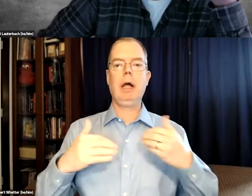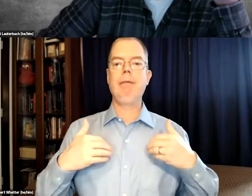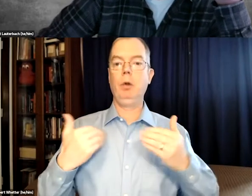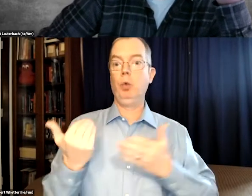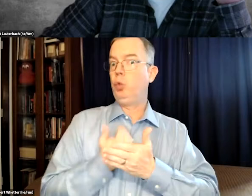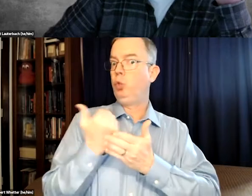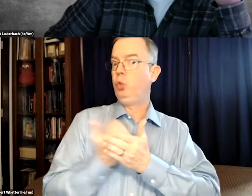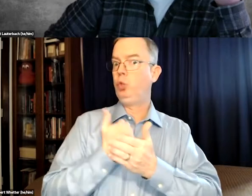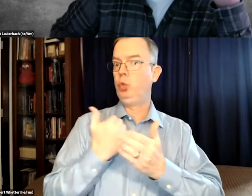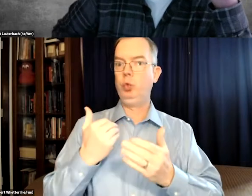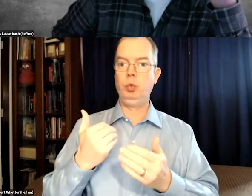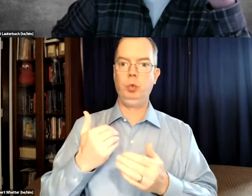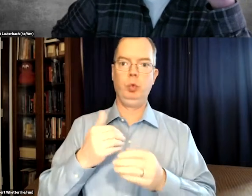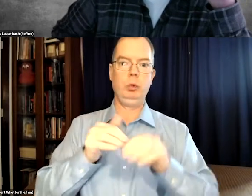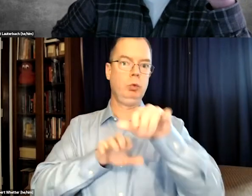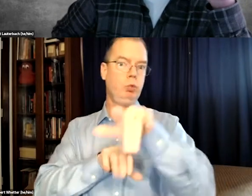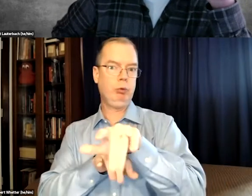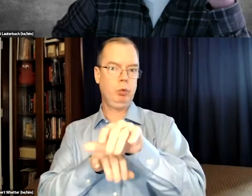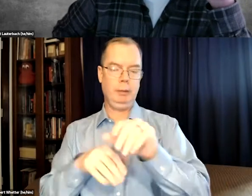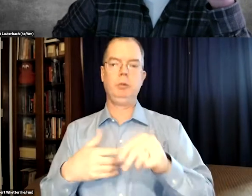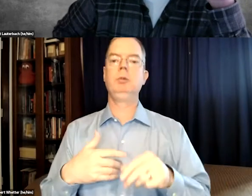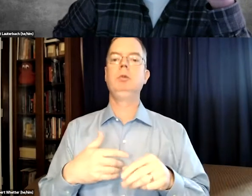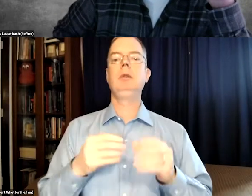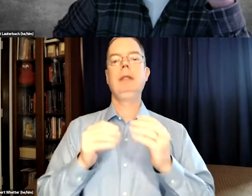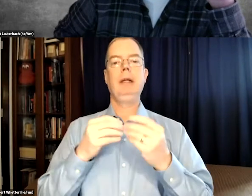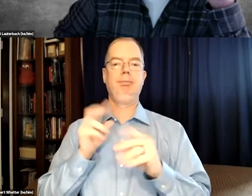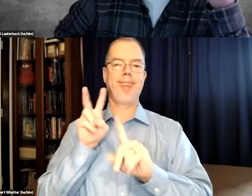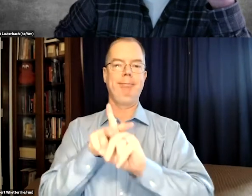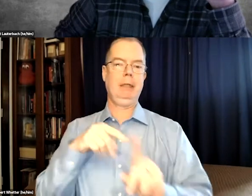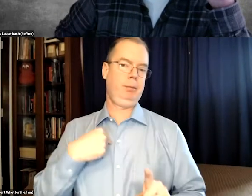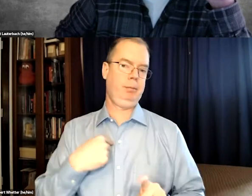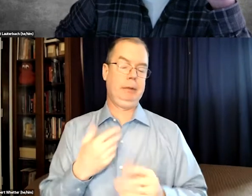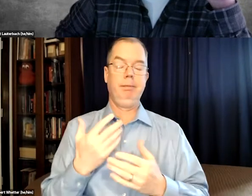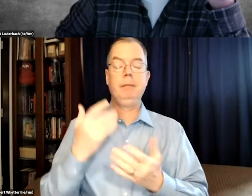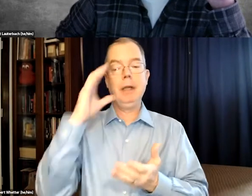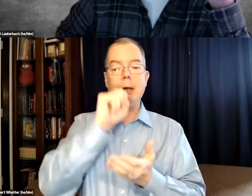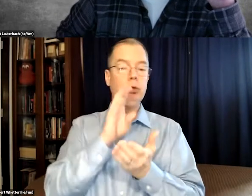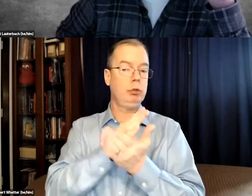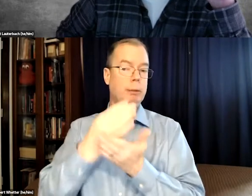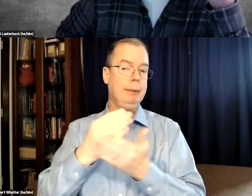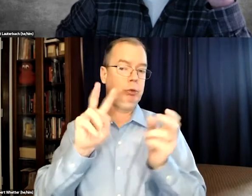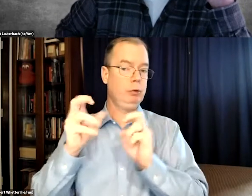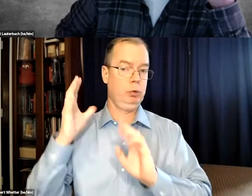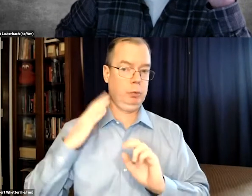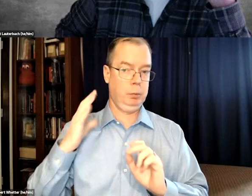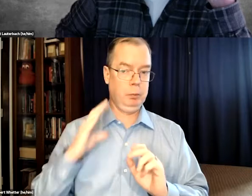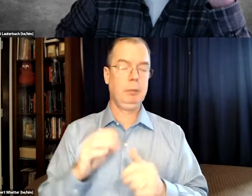And they hired a lot of new transcribers and they assigned them to me.